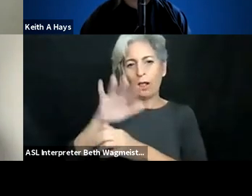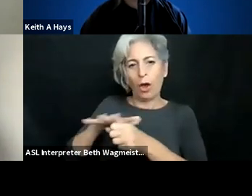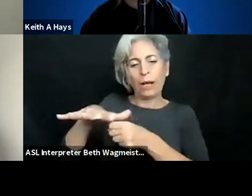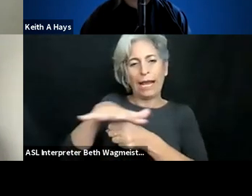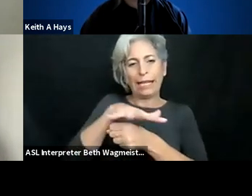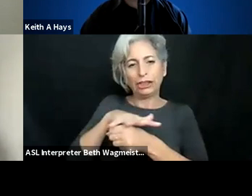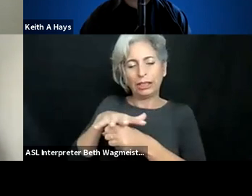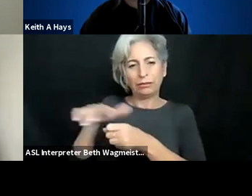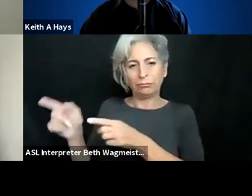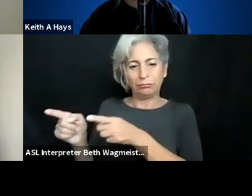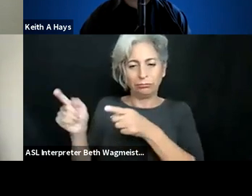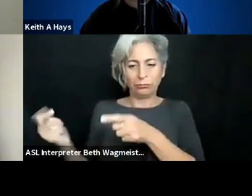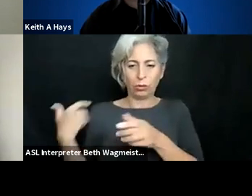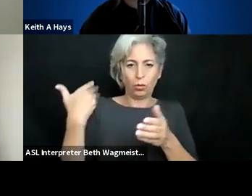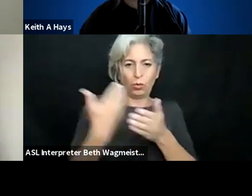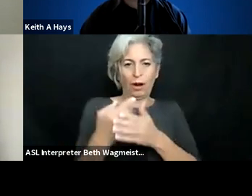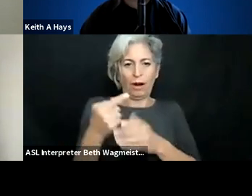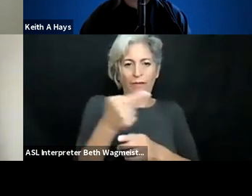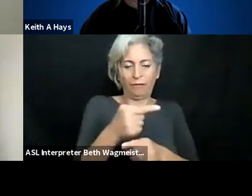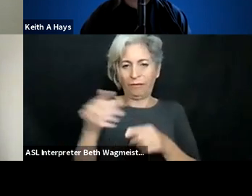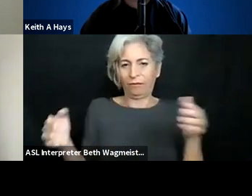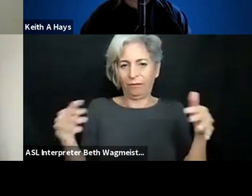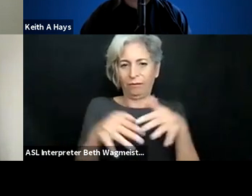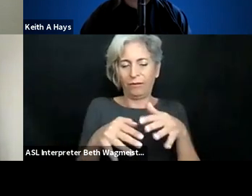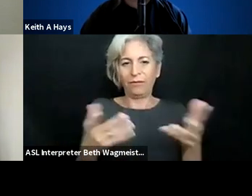a very indispensable tool because it makes cheaper the